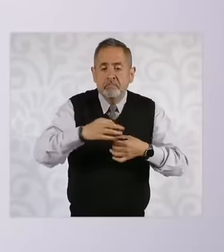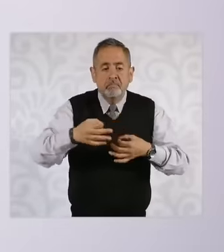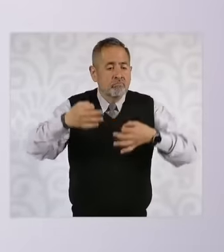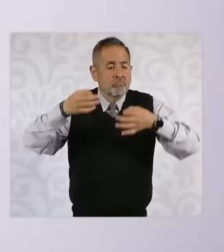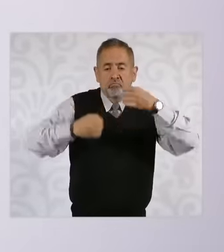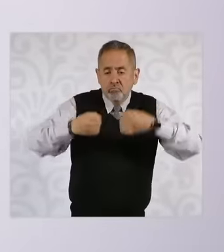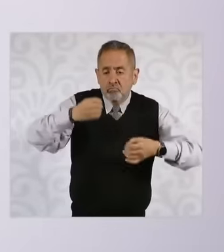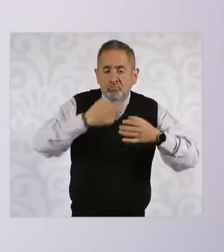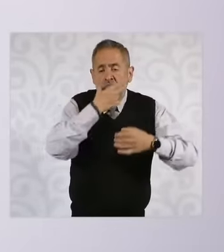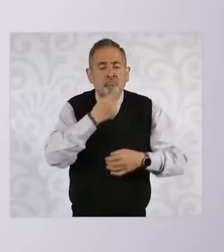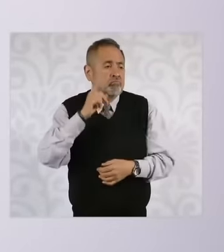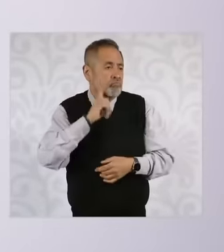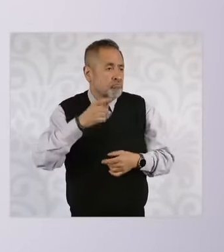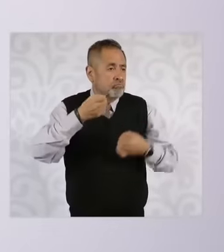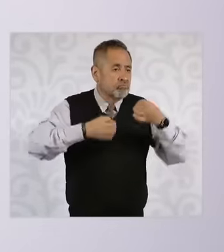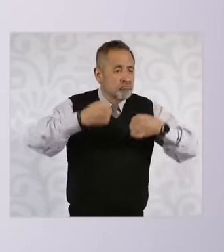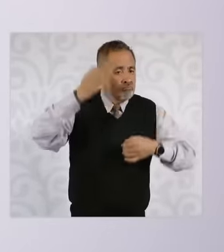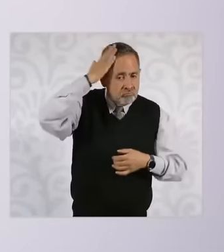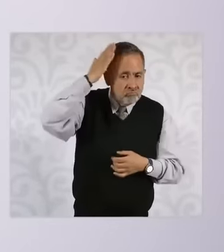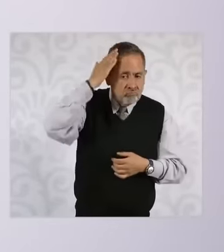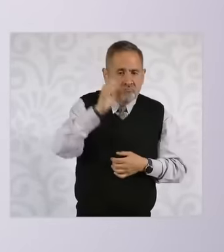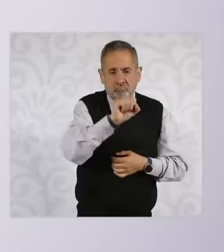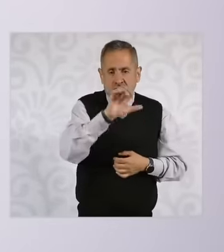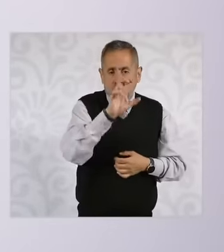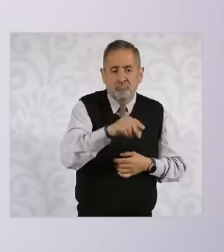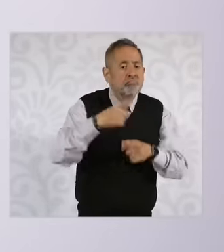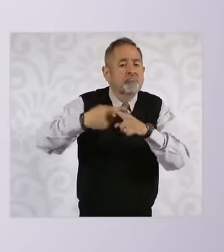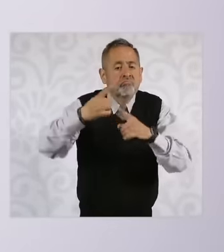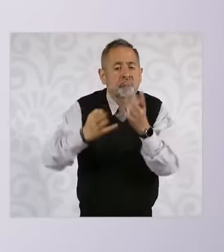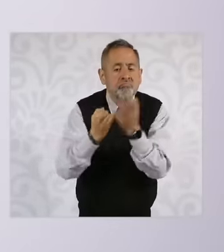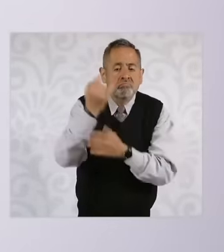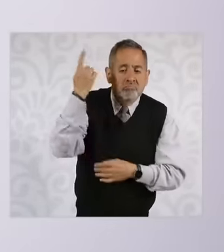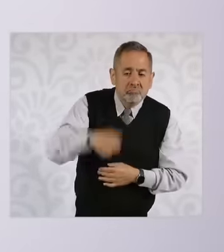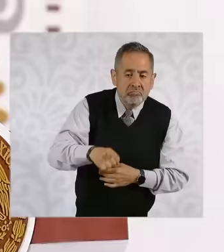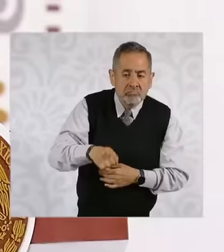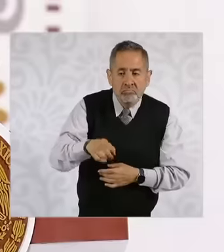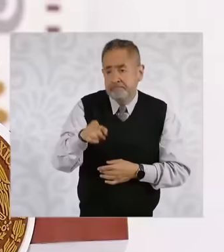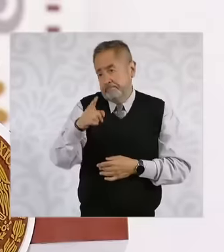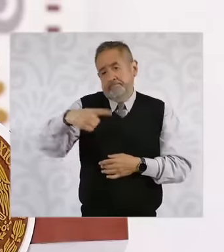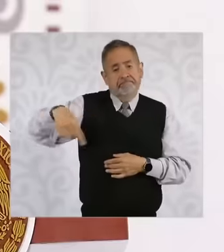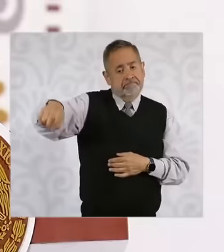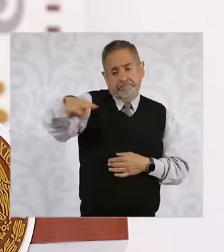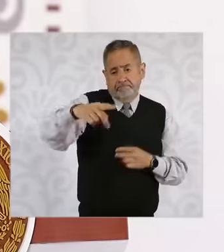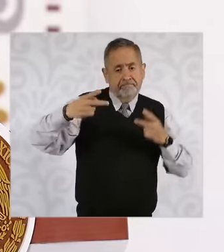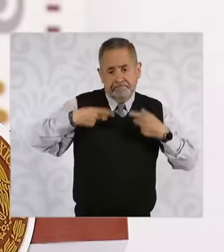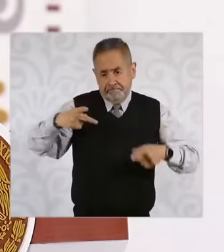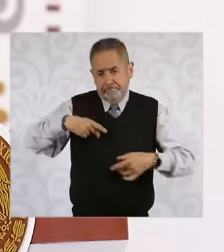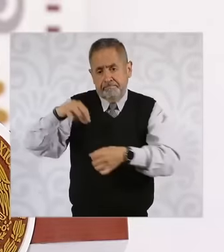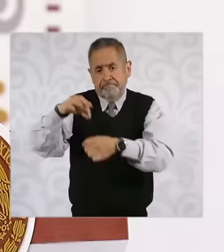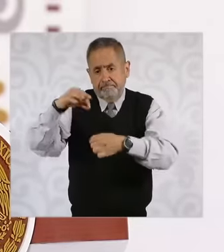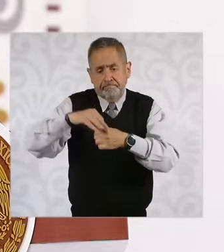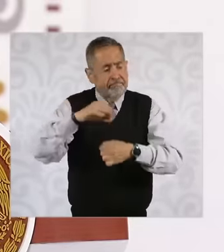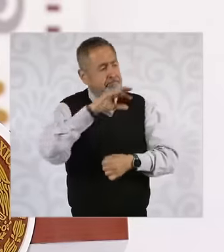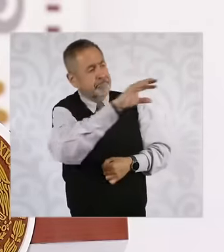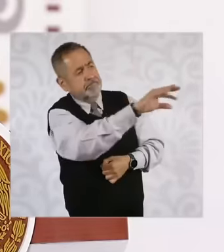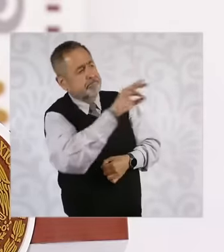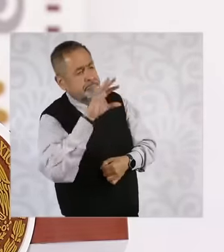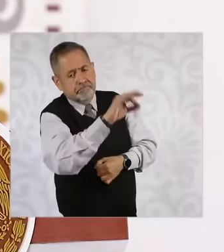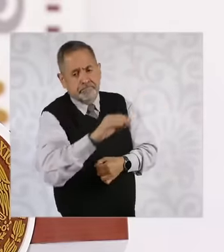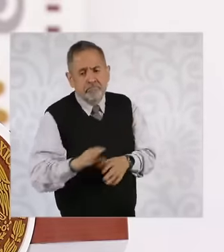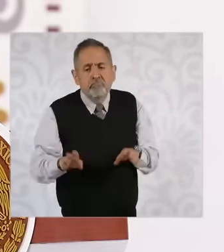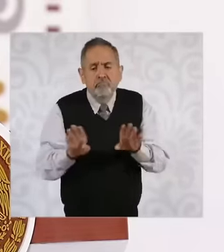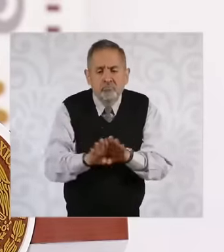the ministers the ministers the magistrates the magistrates How are you going to do that because with a